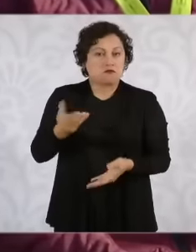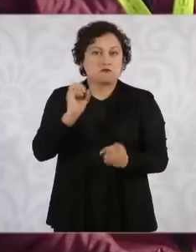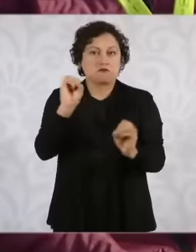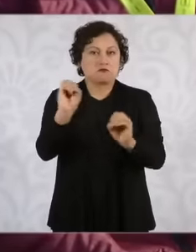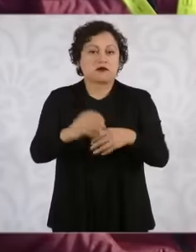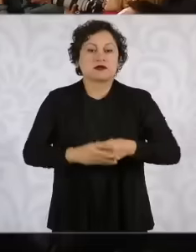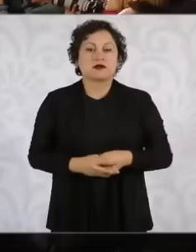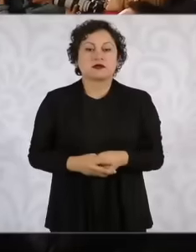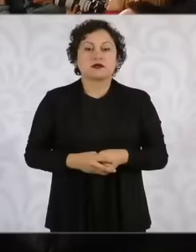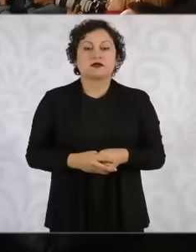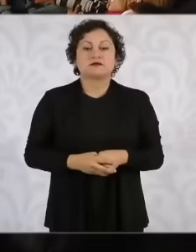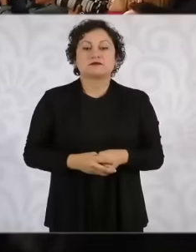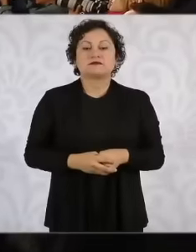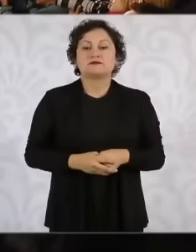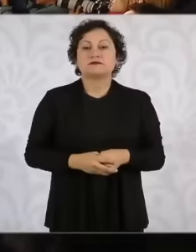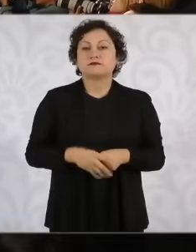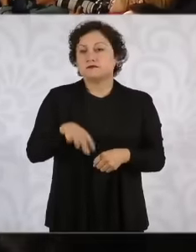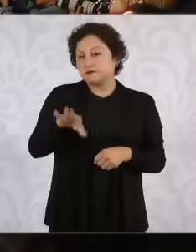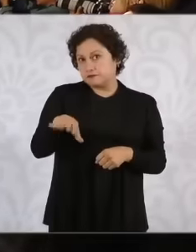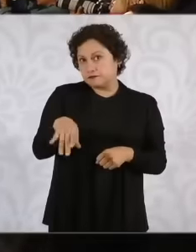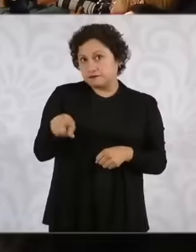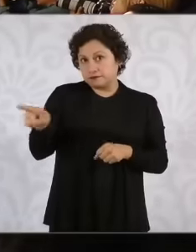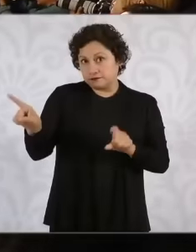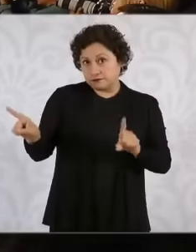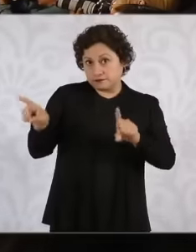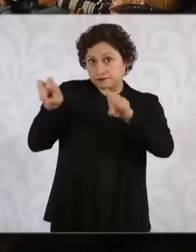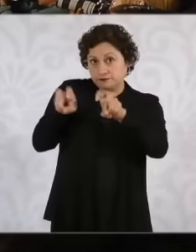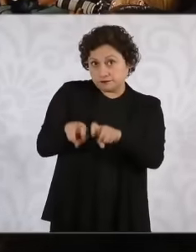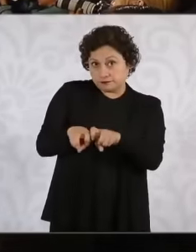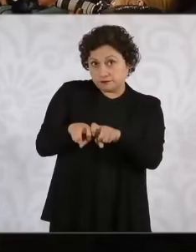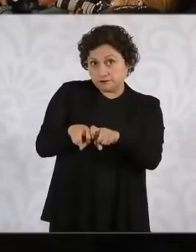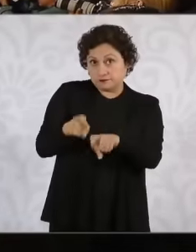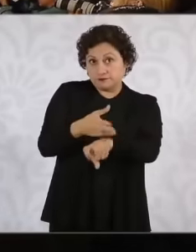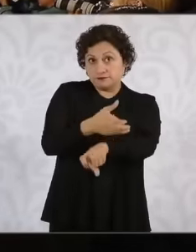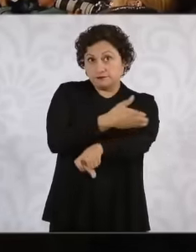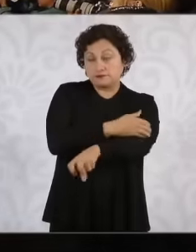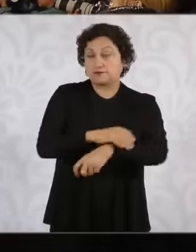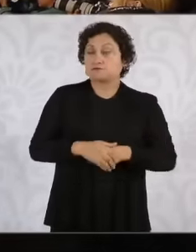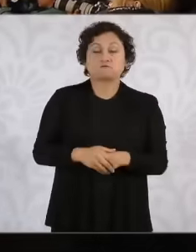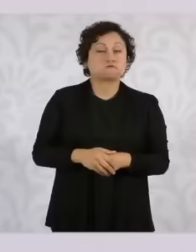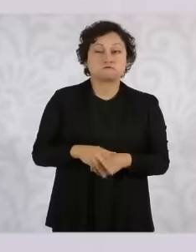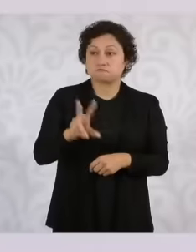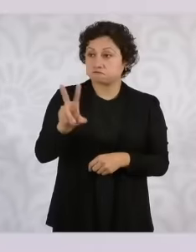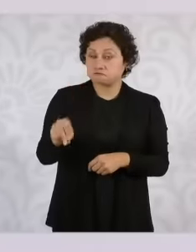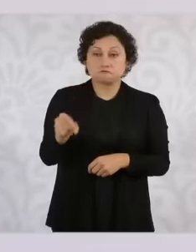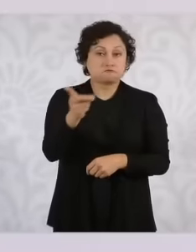he was going with someone specific to that meeting he was alone he was not accompanied and we know that